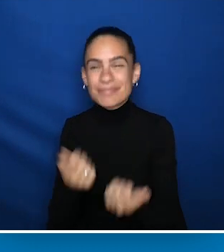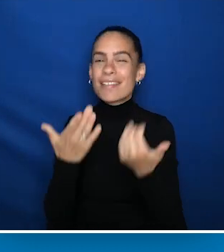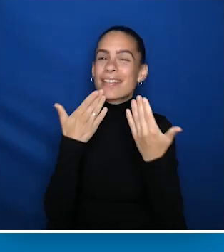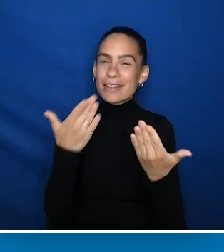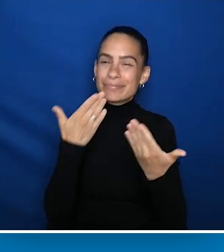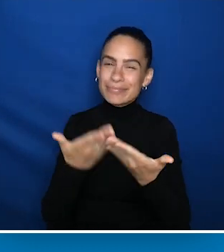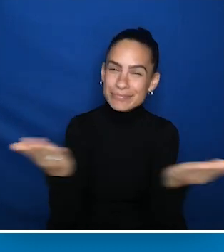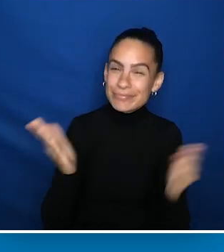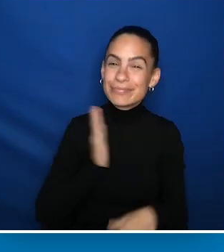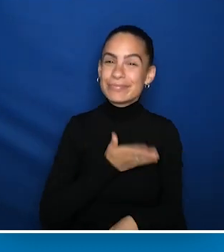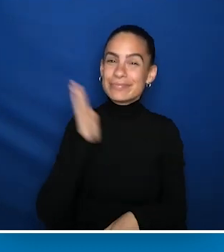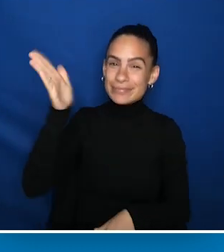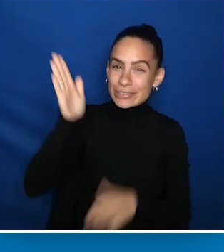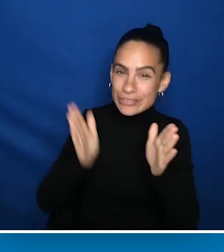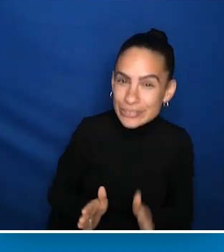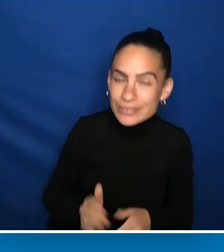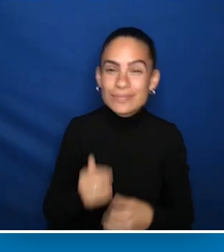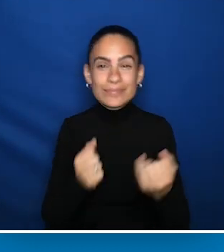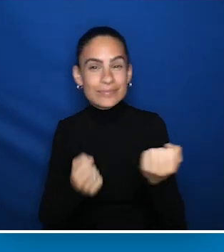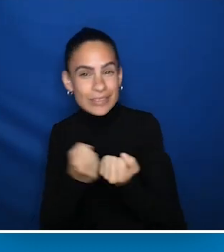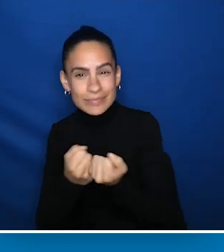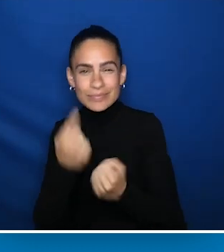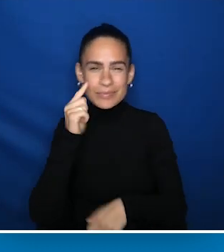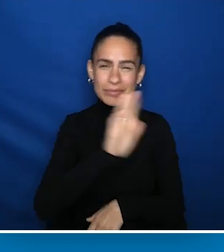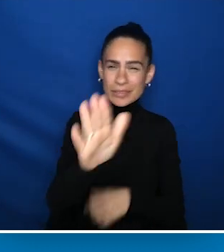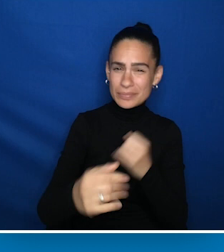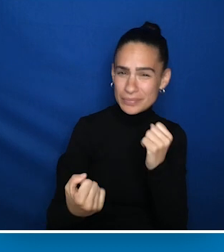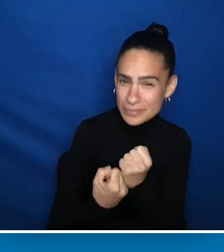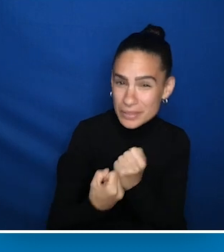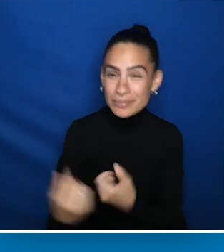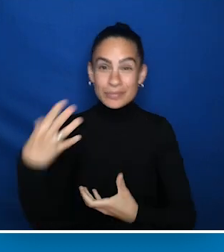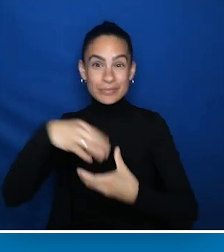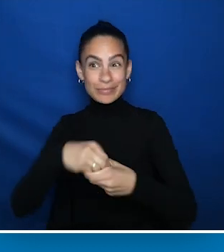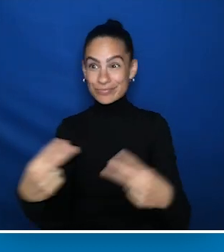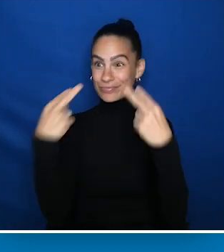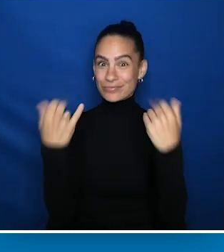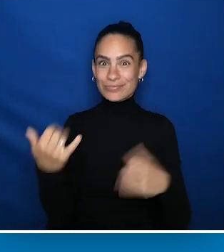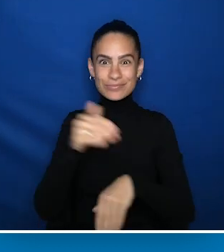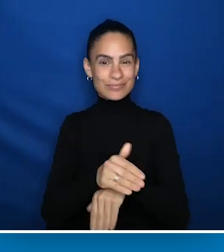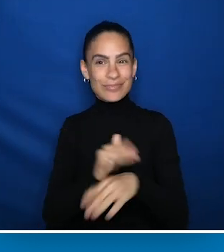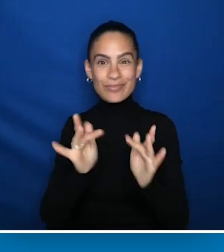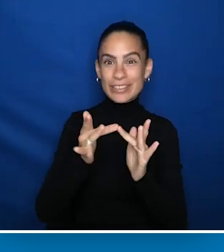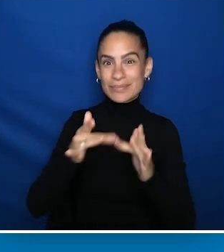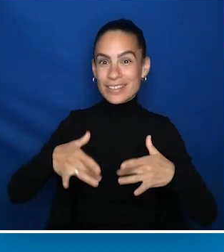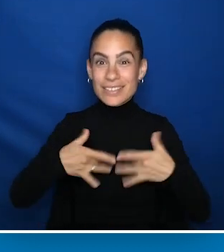Thank you to all of our speakers and sponsors for their support and participation in this year's virtual event.